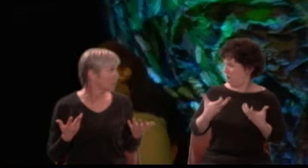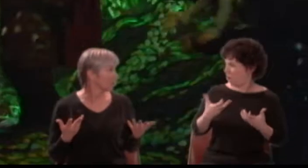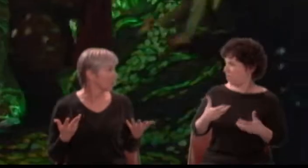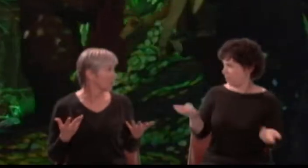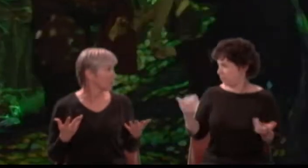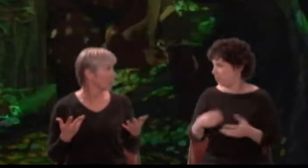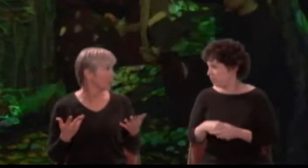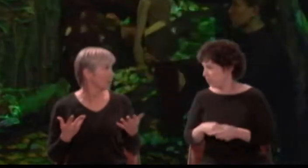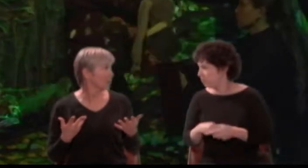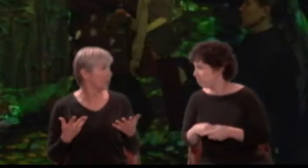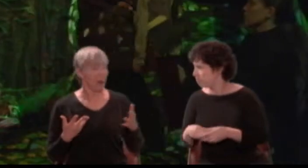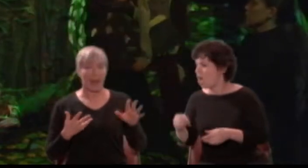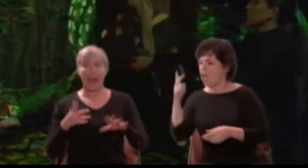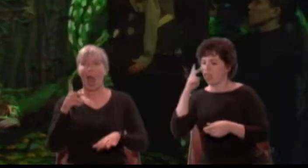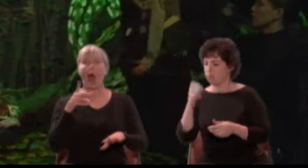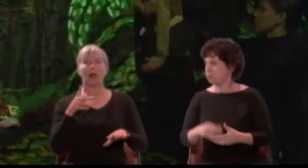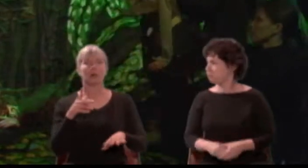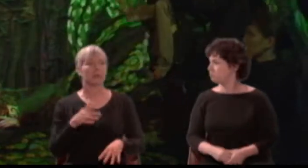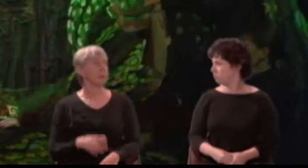Bottom: This looks like the perfect place.